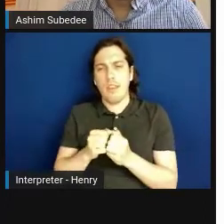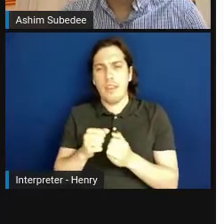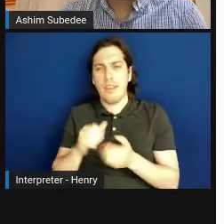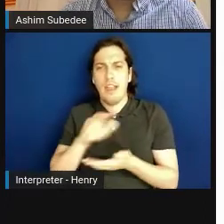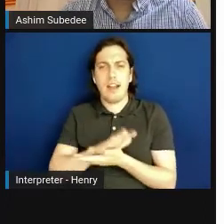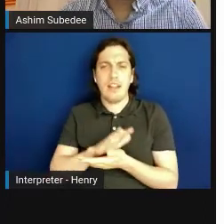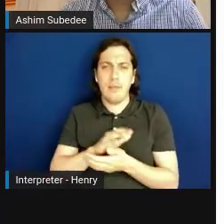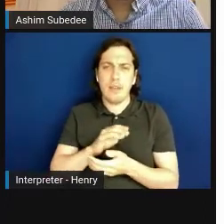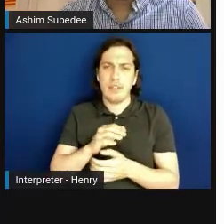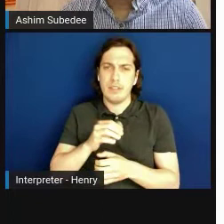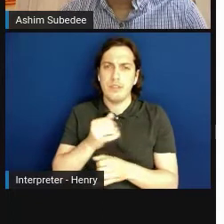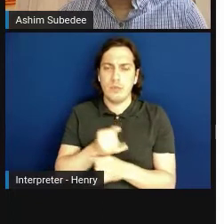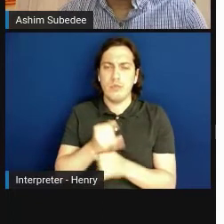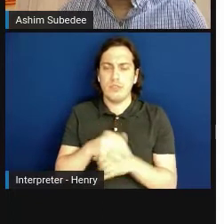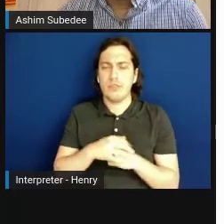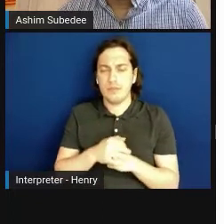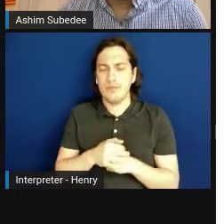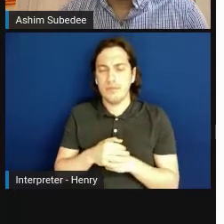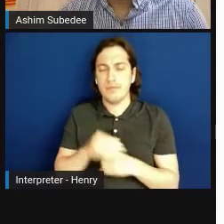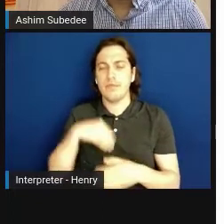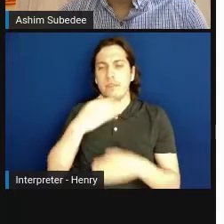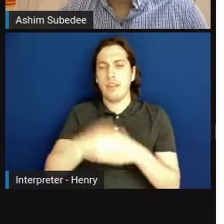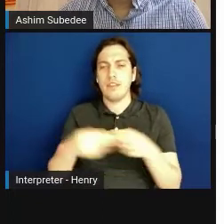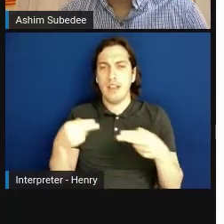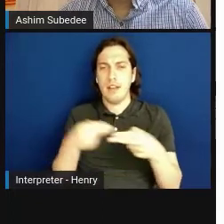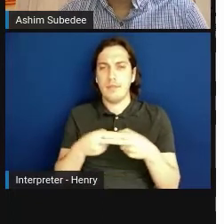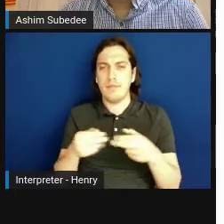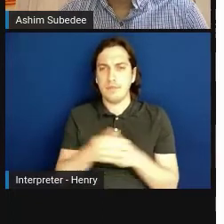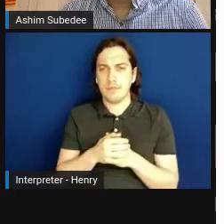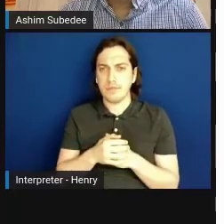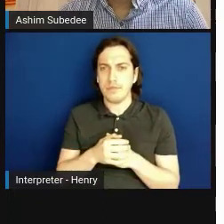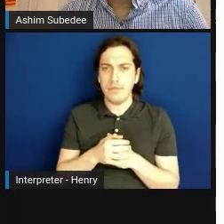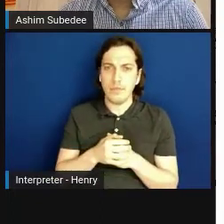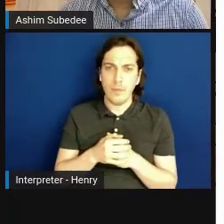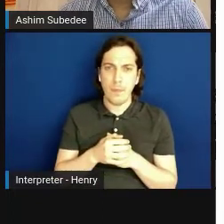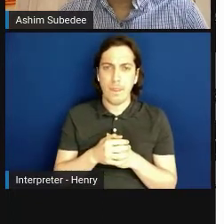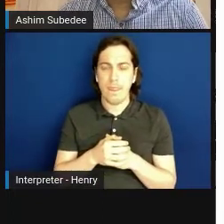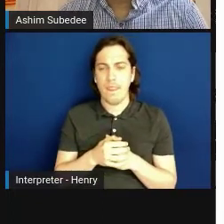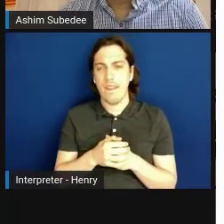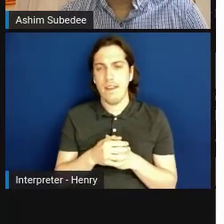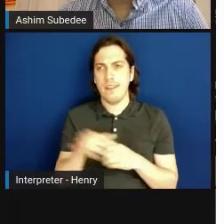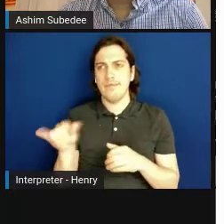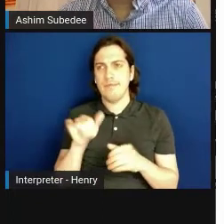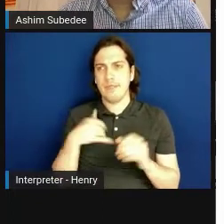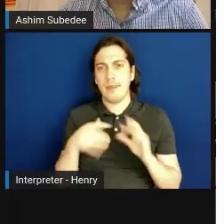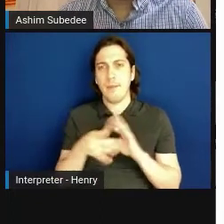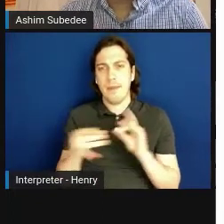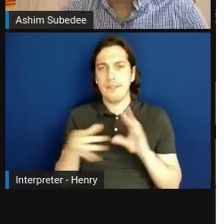Next slide, please. And so, as I mentioned, there is that requirement,